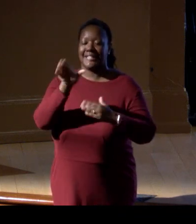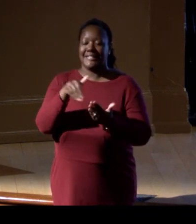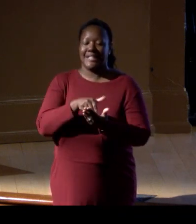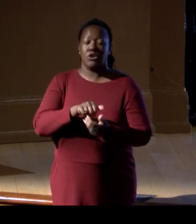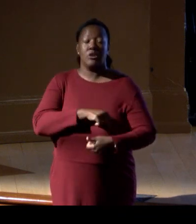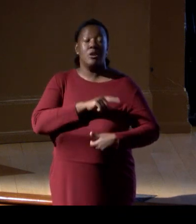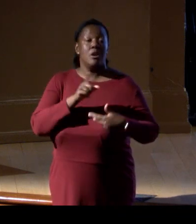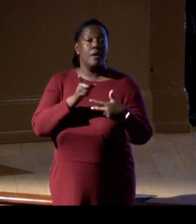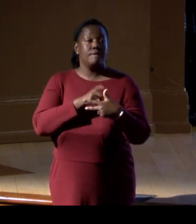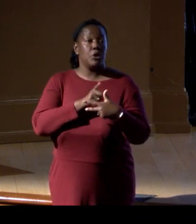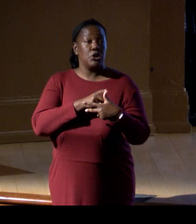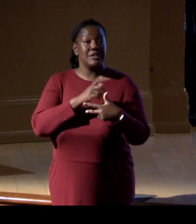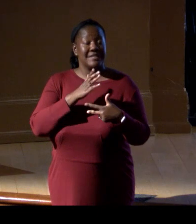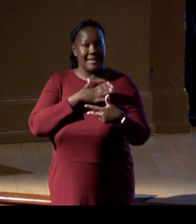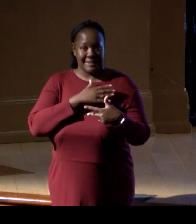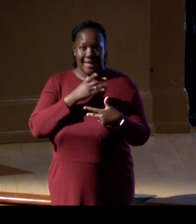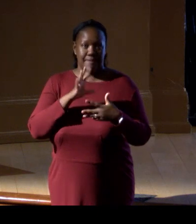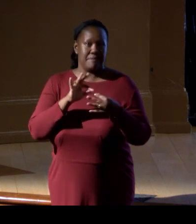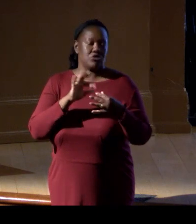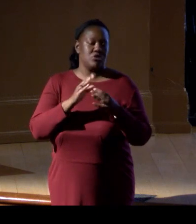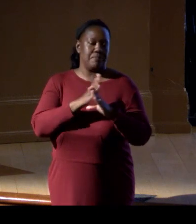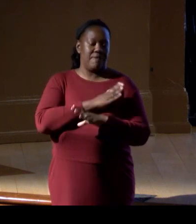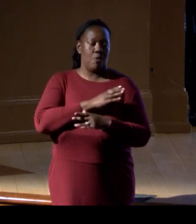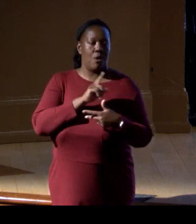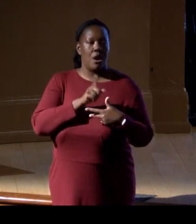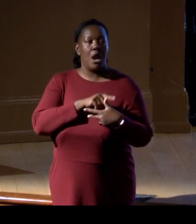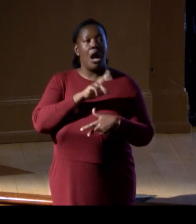we are committed to generating a nationally trusted